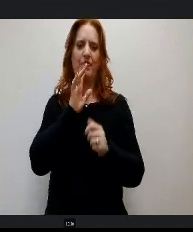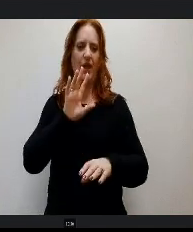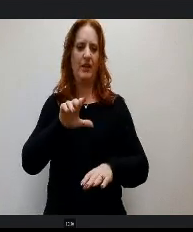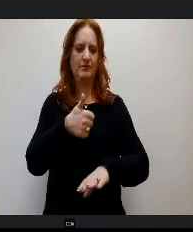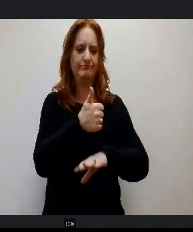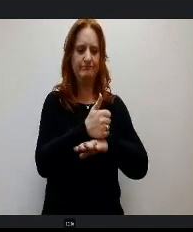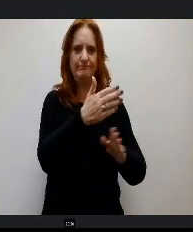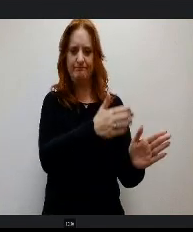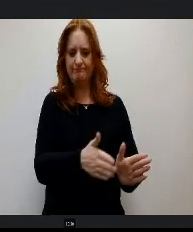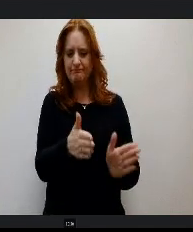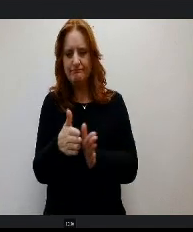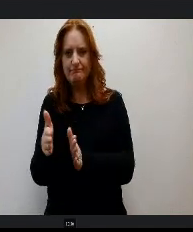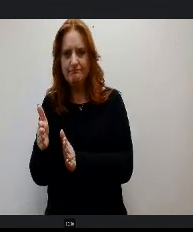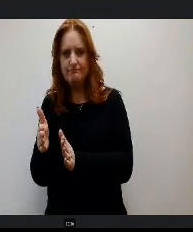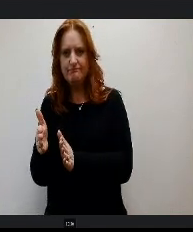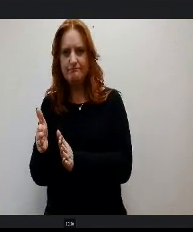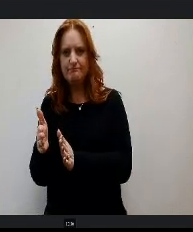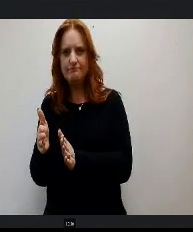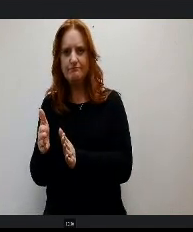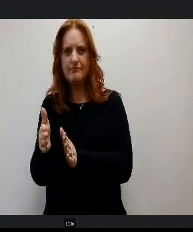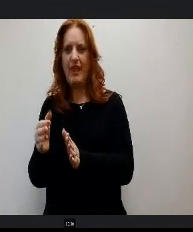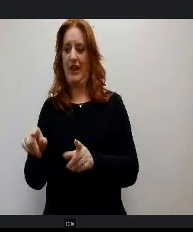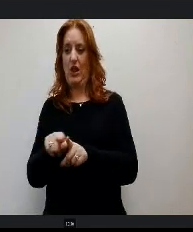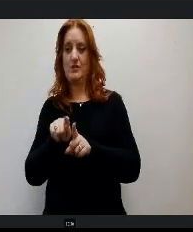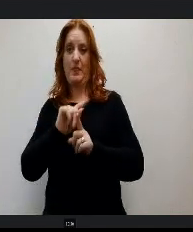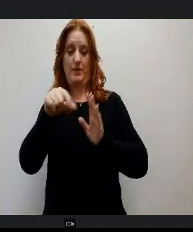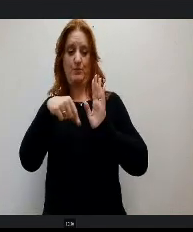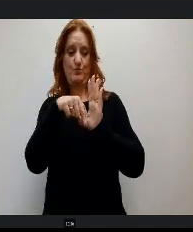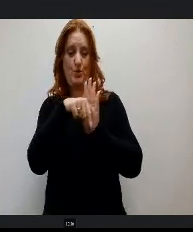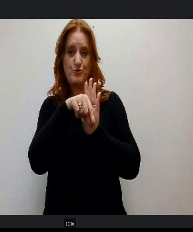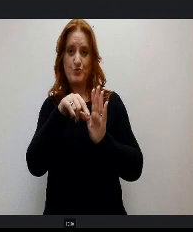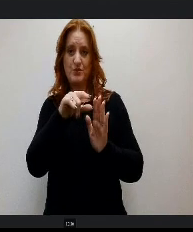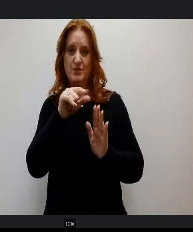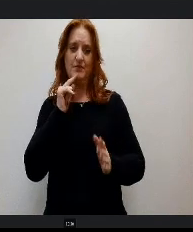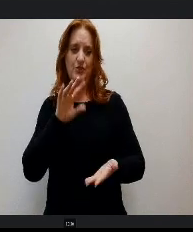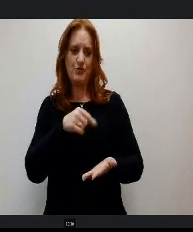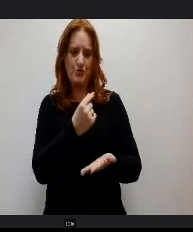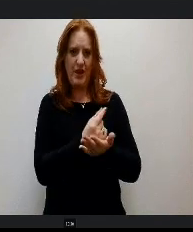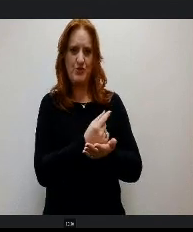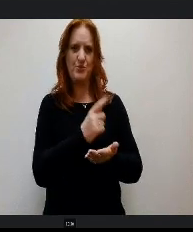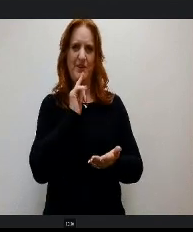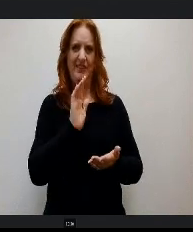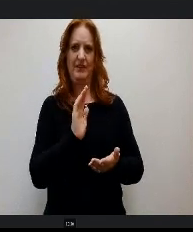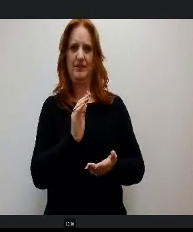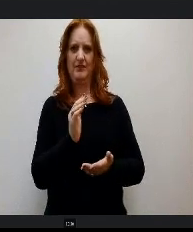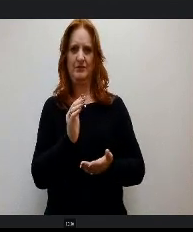And the portrait of the graduate site plan on our board ends. Could you talk a little bit more